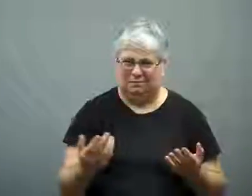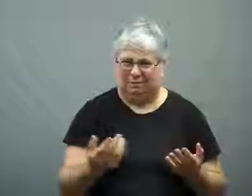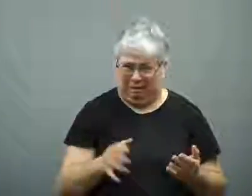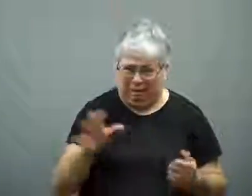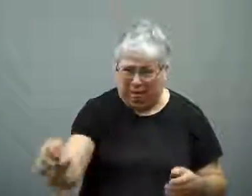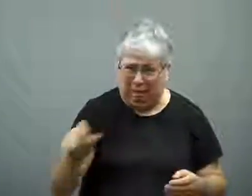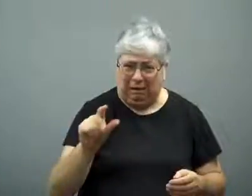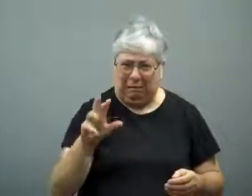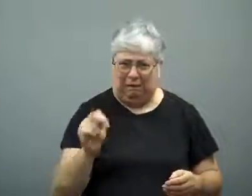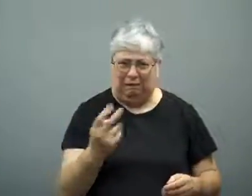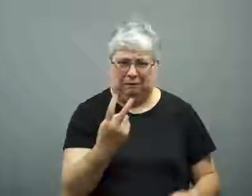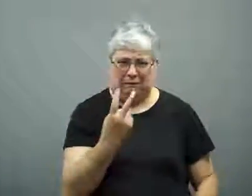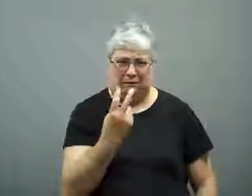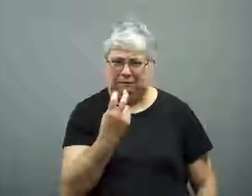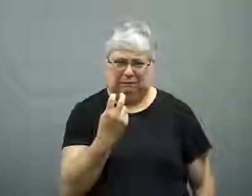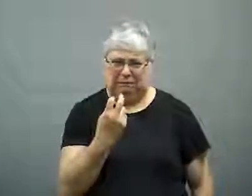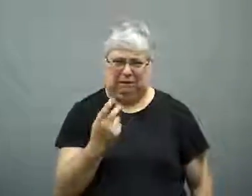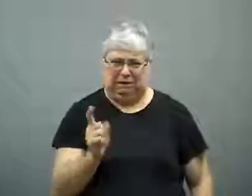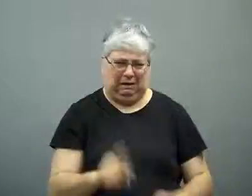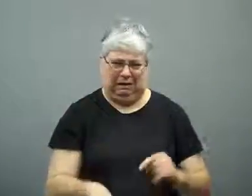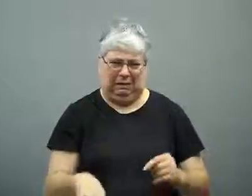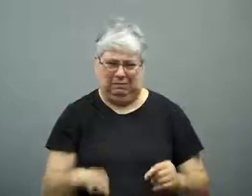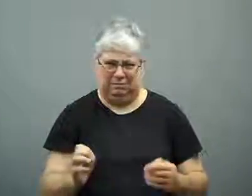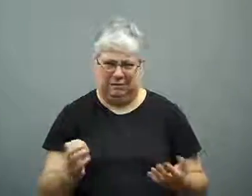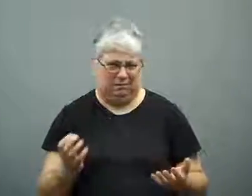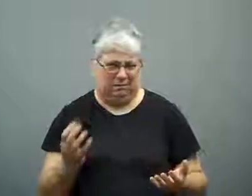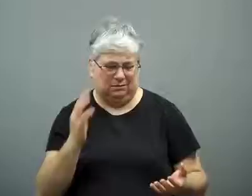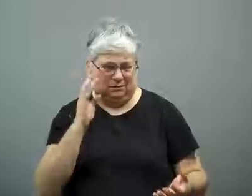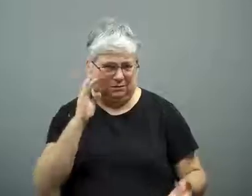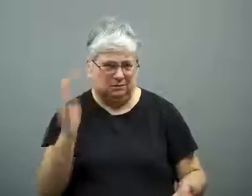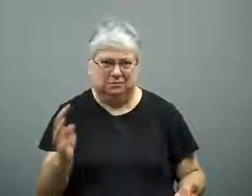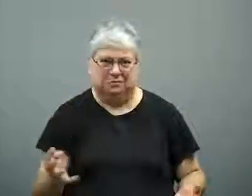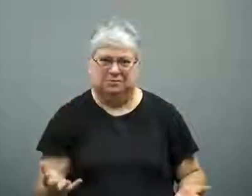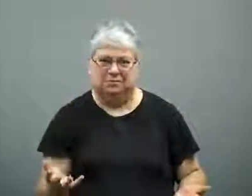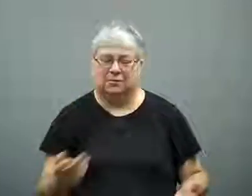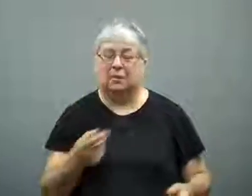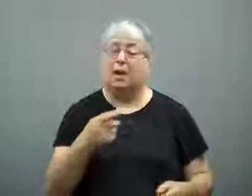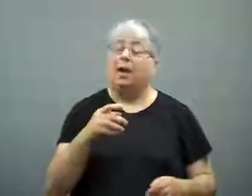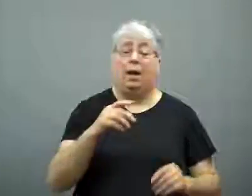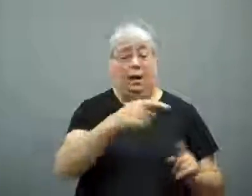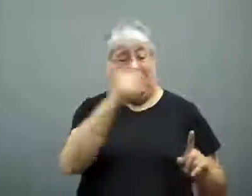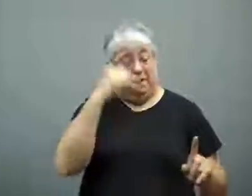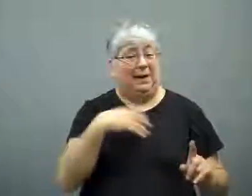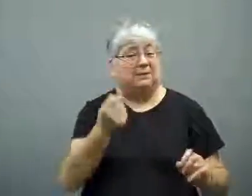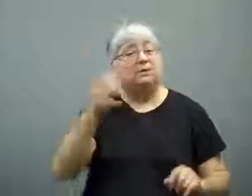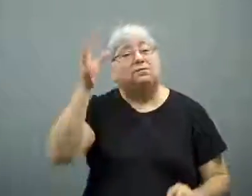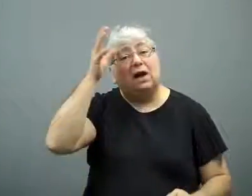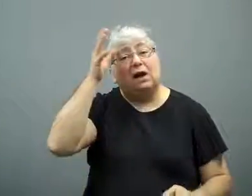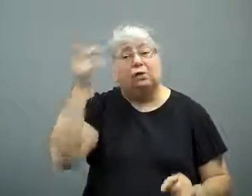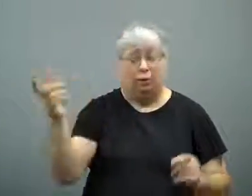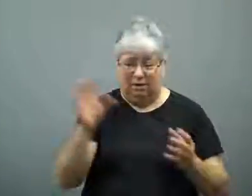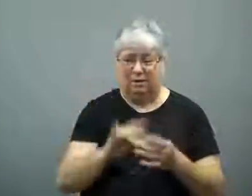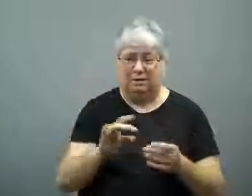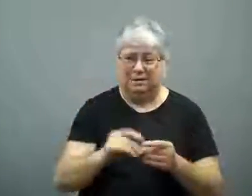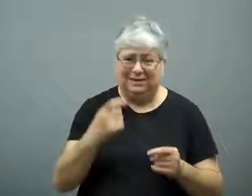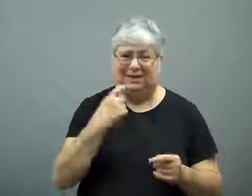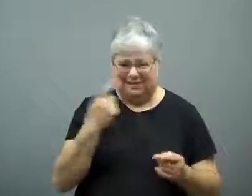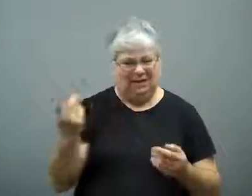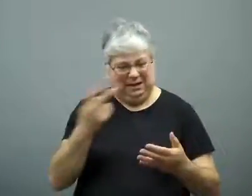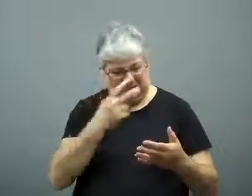They don't believe he tried to grab a gun.